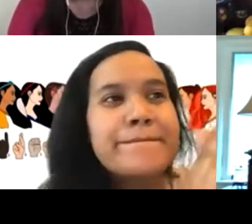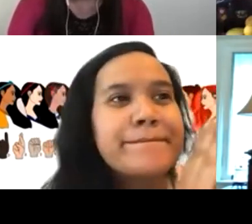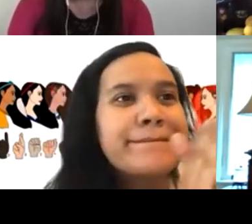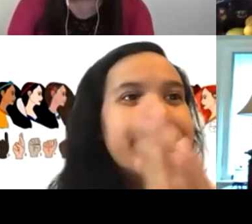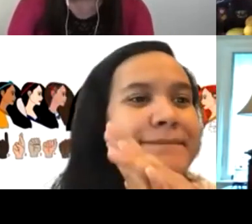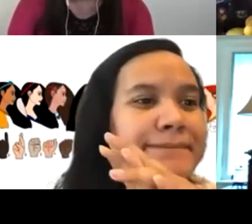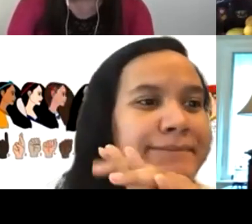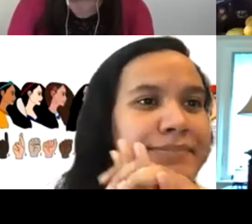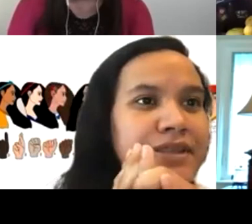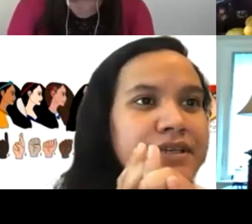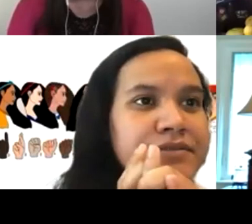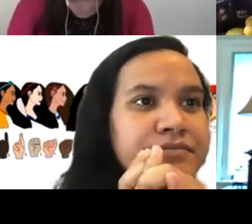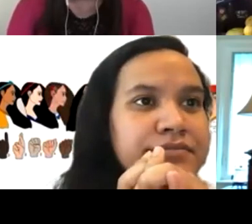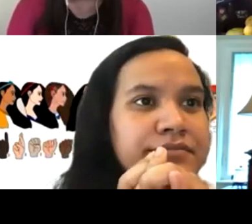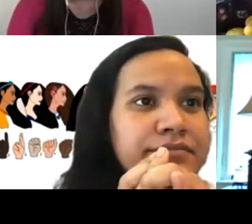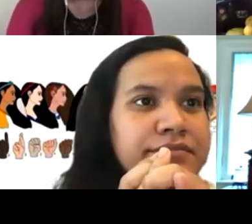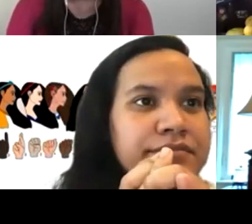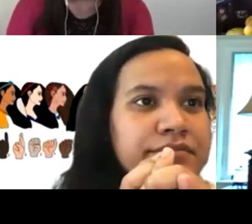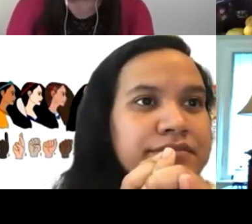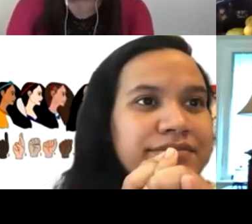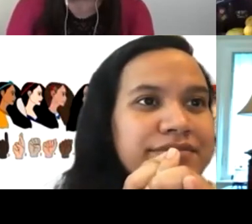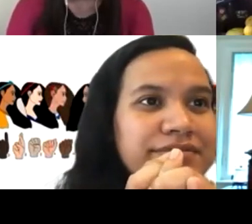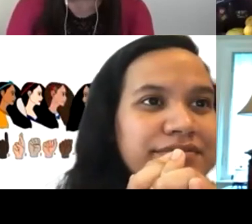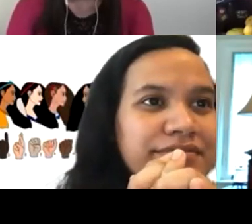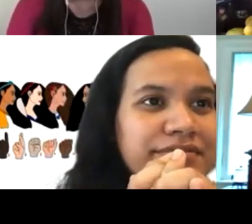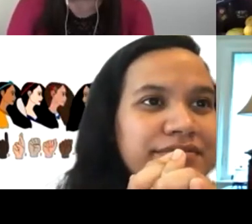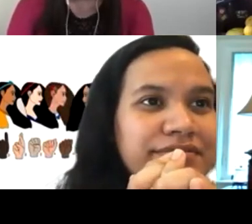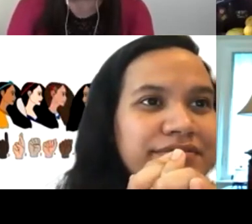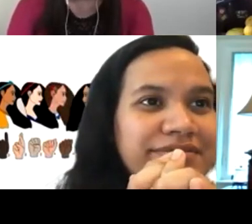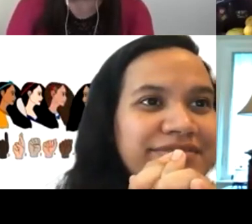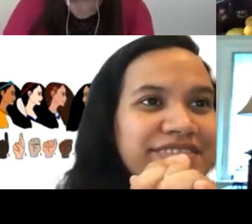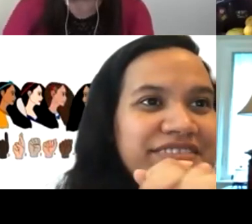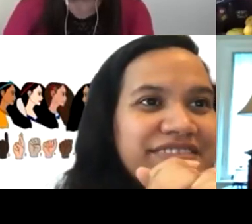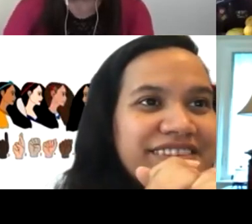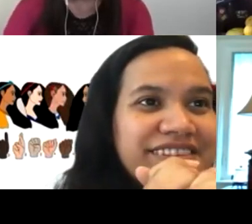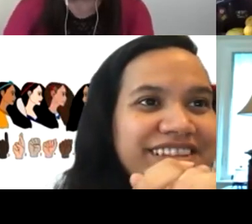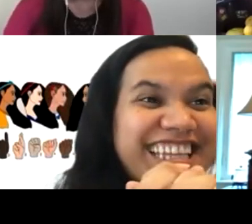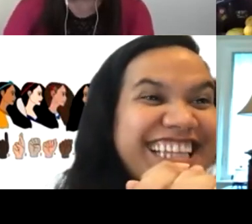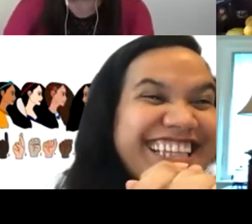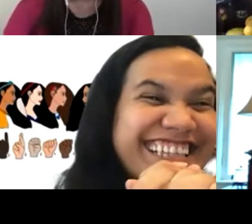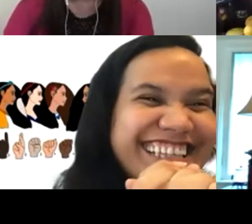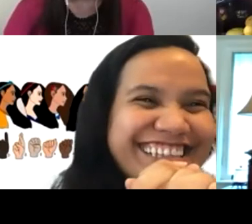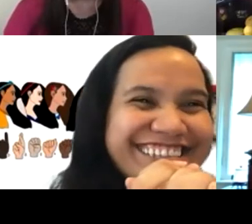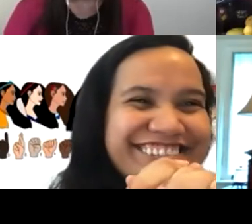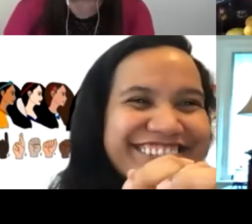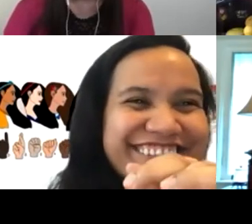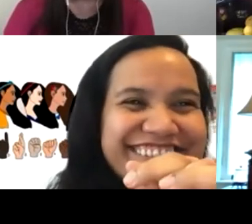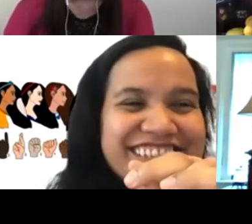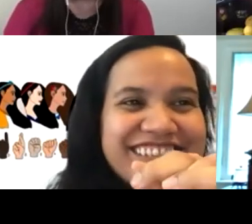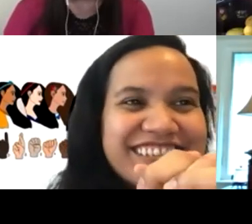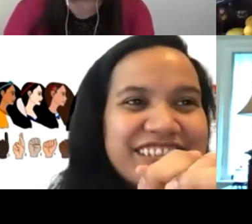have to use this time to tell me. Thank you. I appreciate it. And that makes me feel like that's all I'm asking for. So anyway, but thank you. How about parents